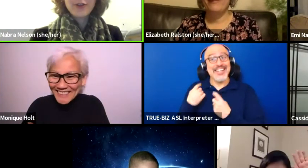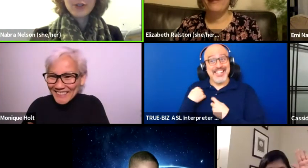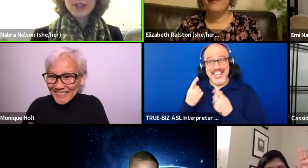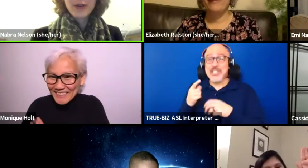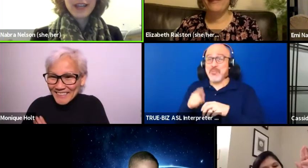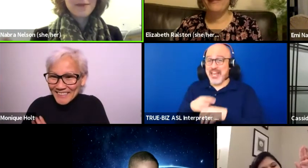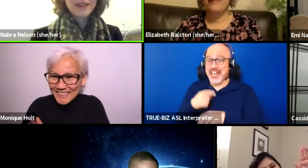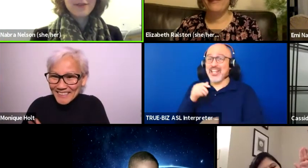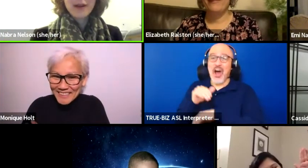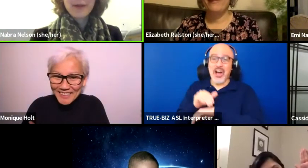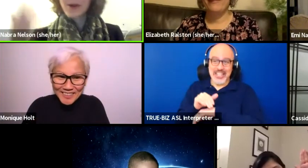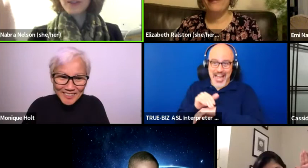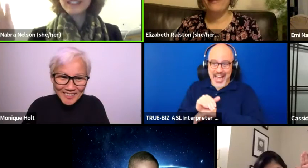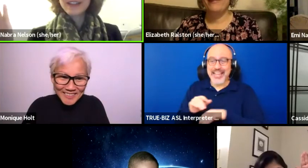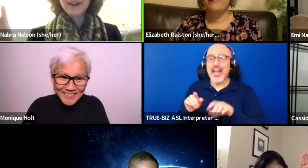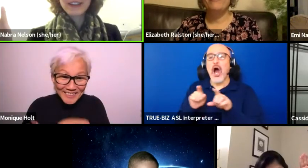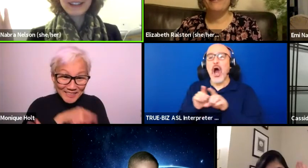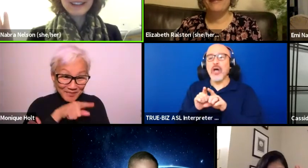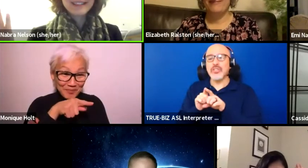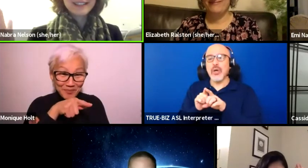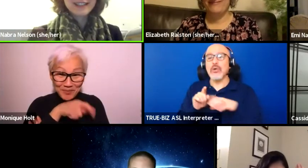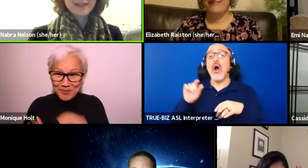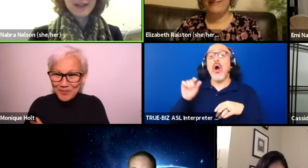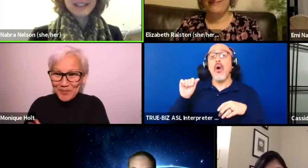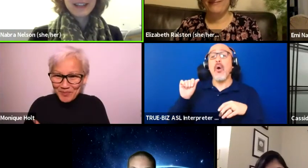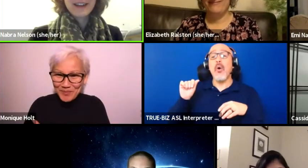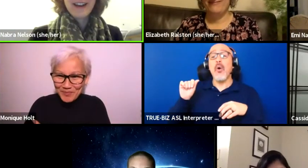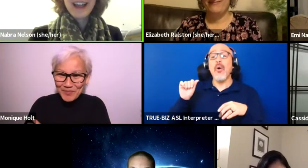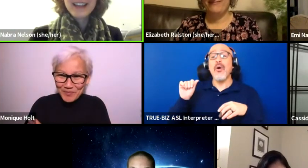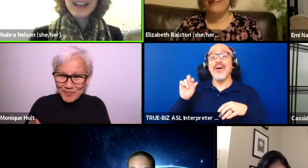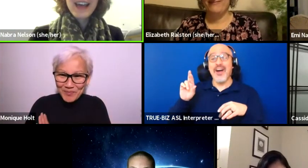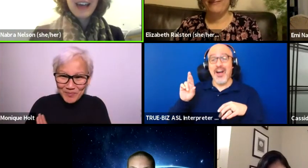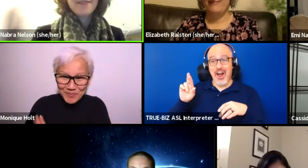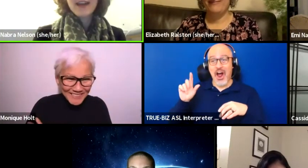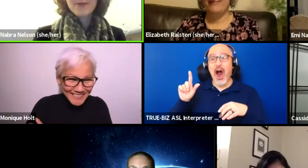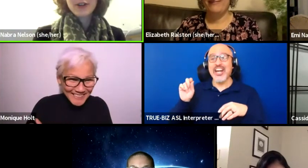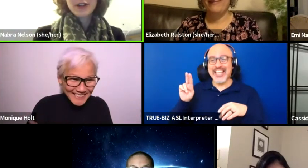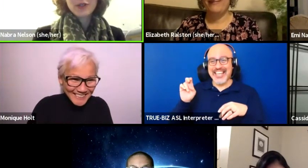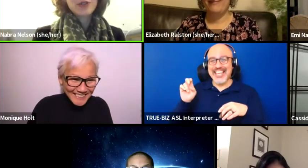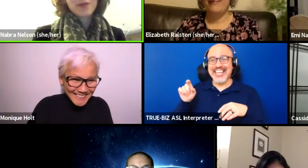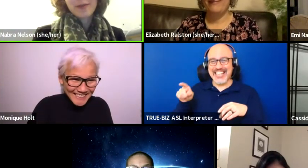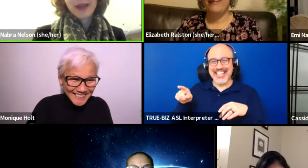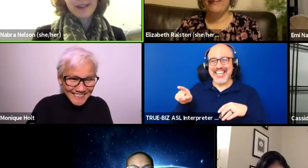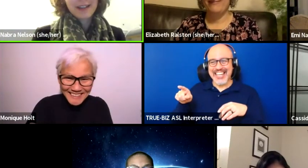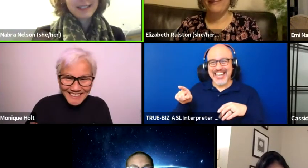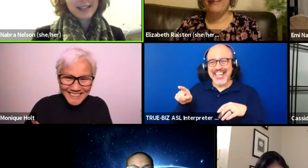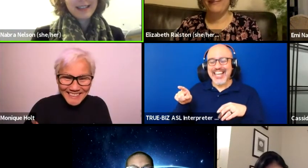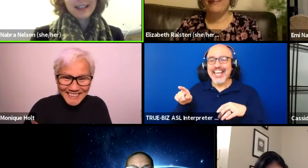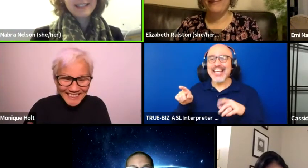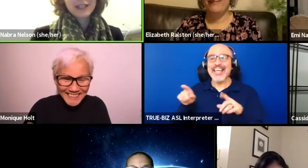If also anybody from, oh, I see Arlene is raising her hand. And if anyone else also from the panel has anything